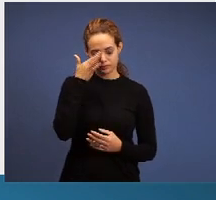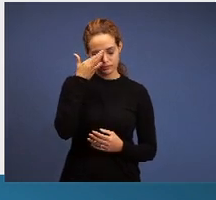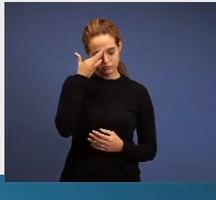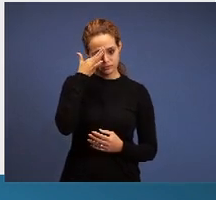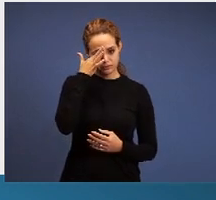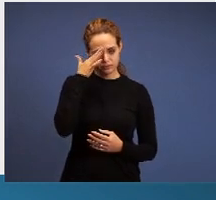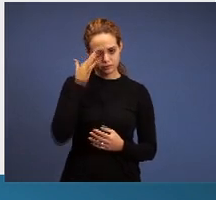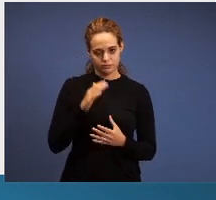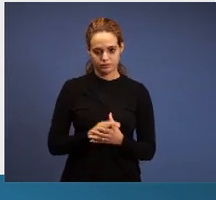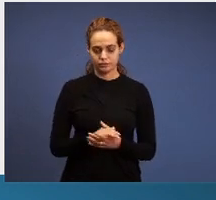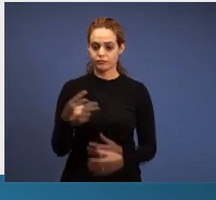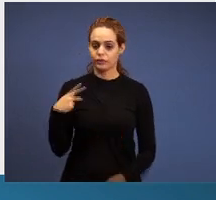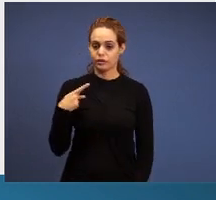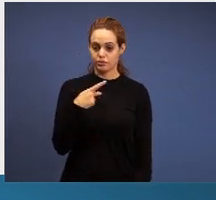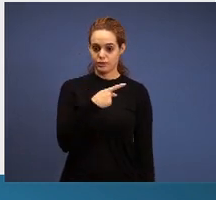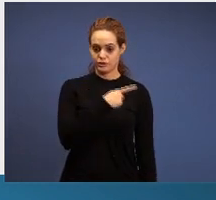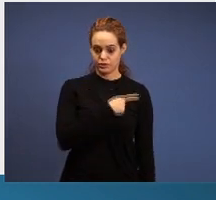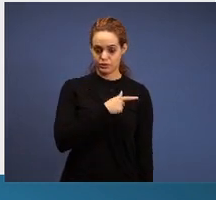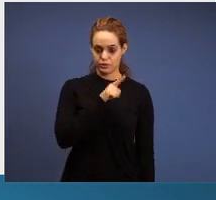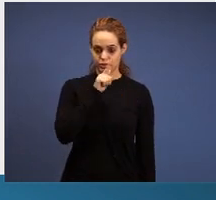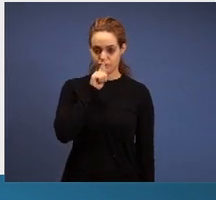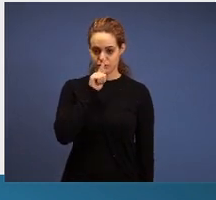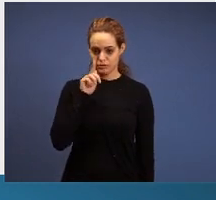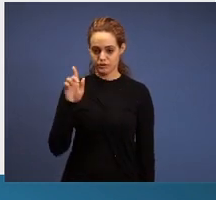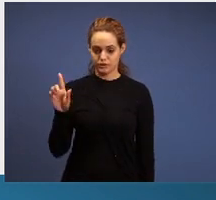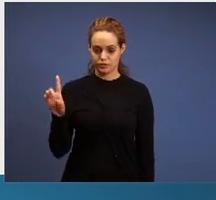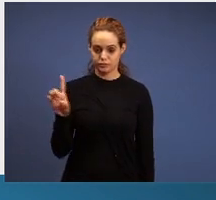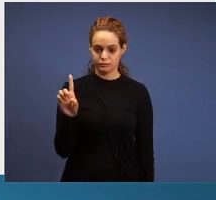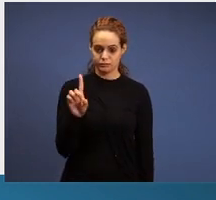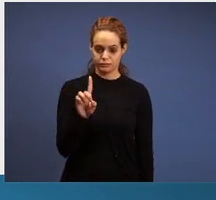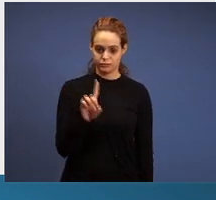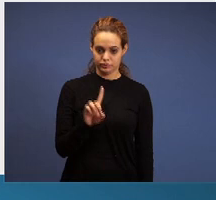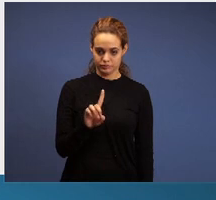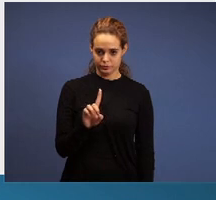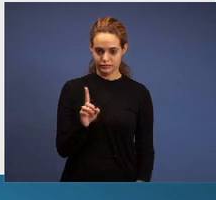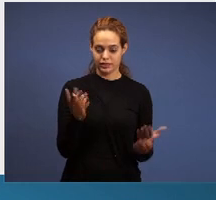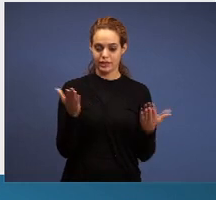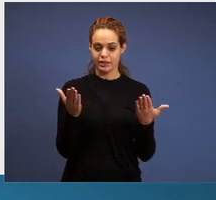this closure for the churches that are